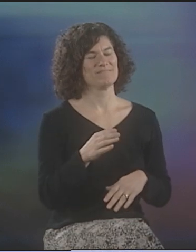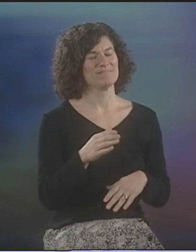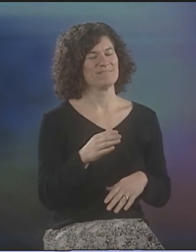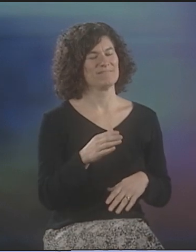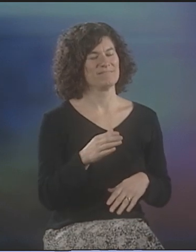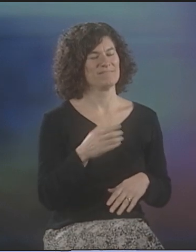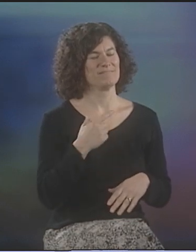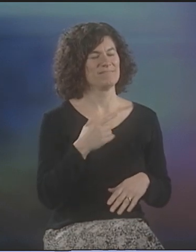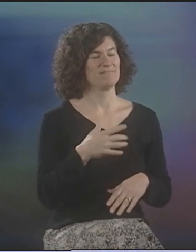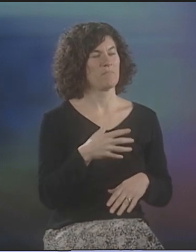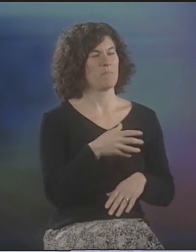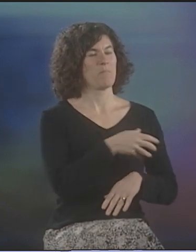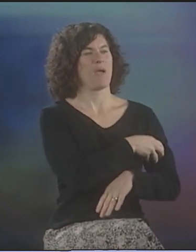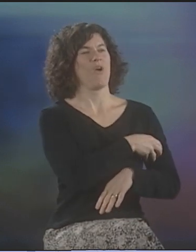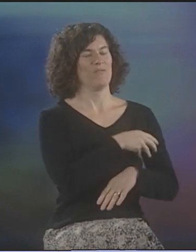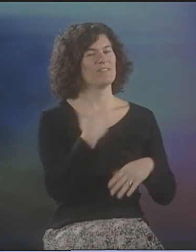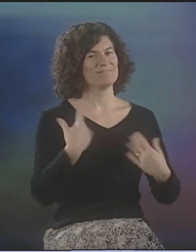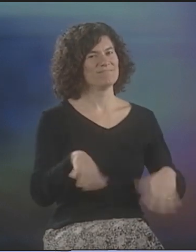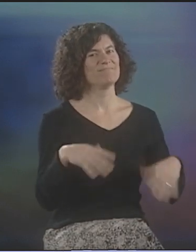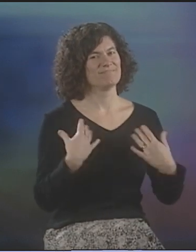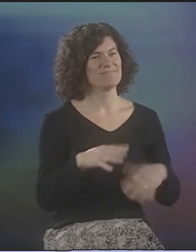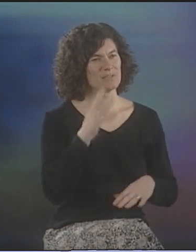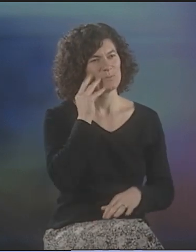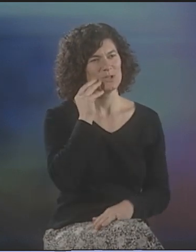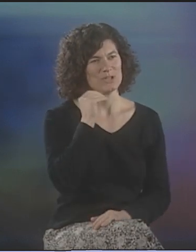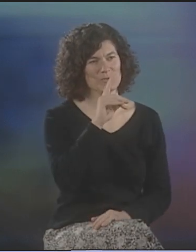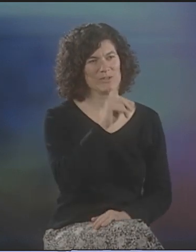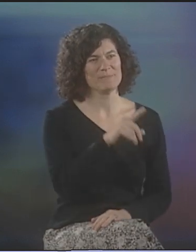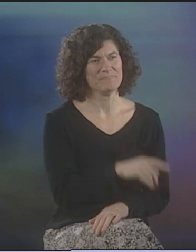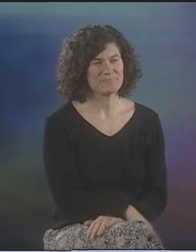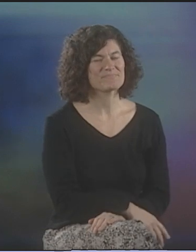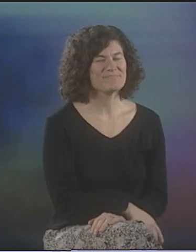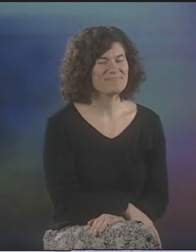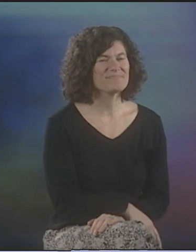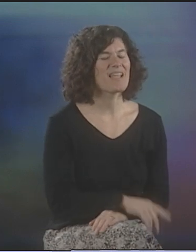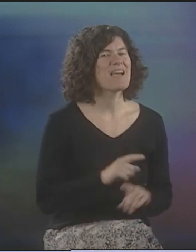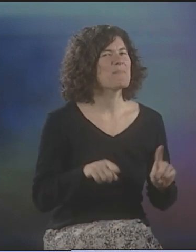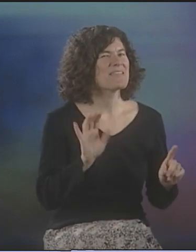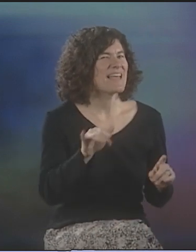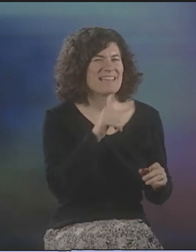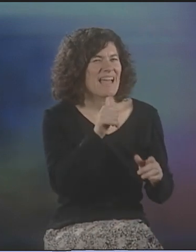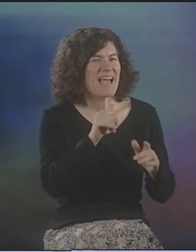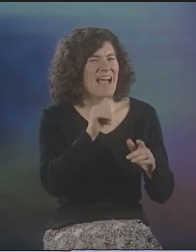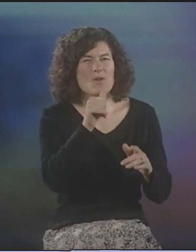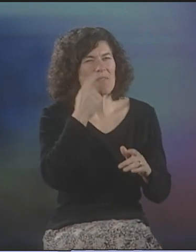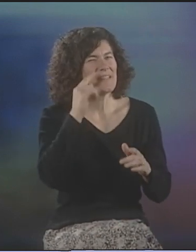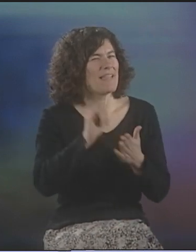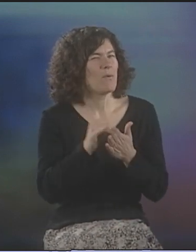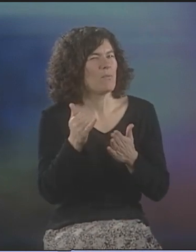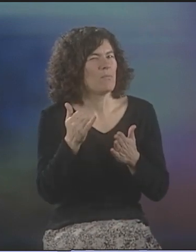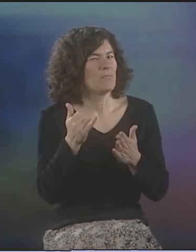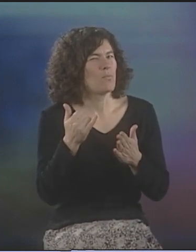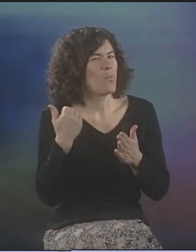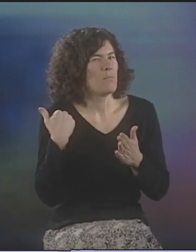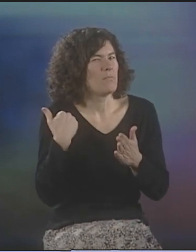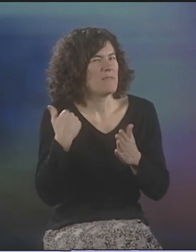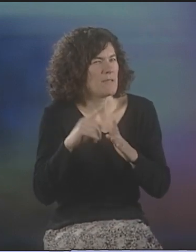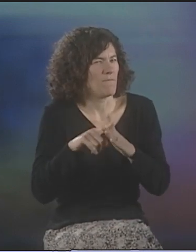IT'S VERY POWERFUL. IT WAS A WONDERFUL EXPERIENCE. BUT I DON'T THINK THAT WAS THE FIRST TIME